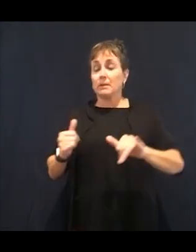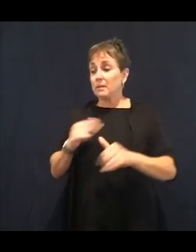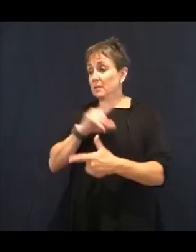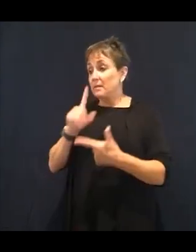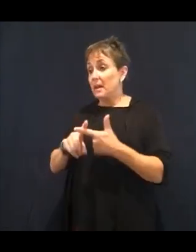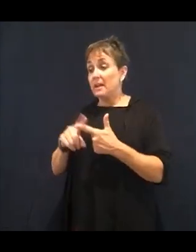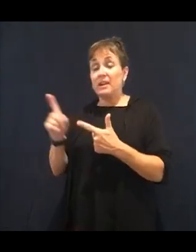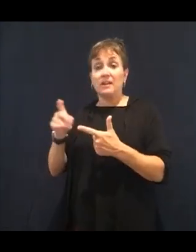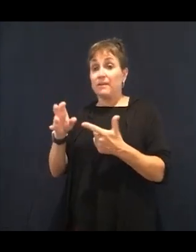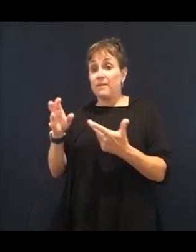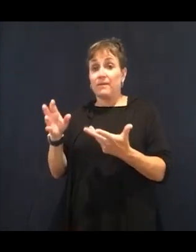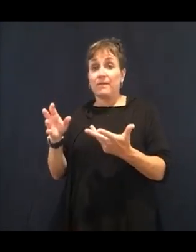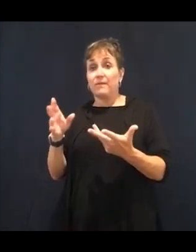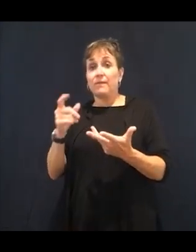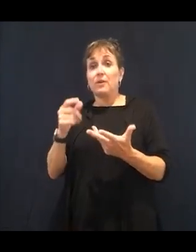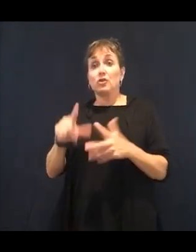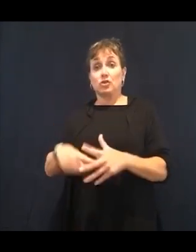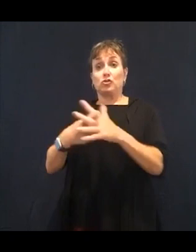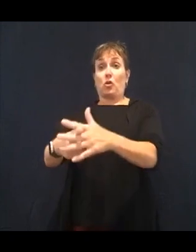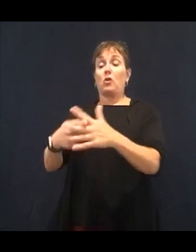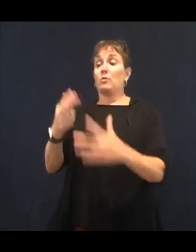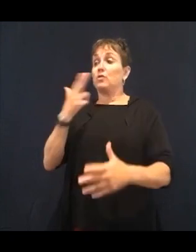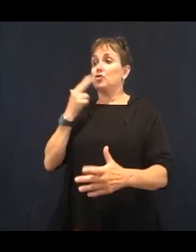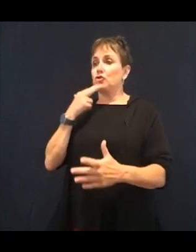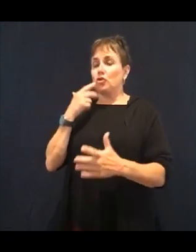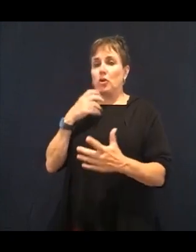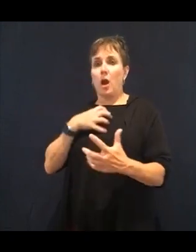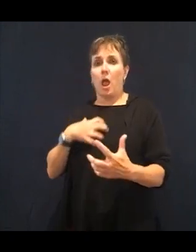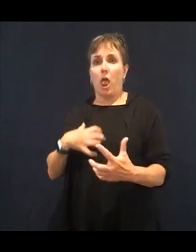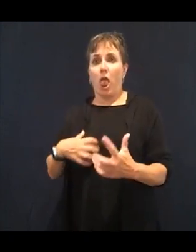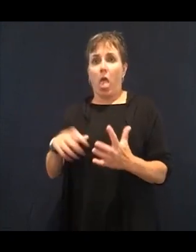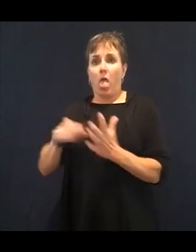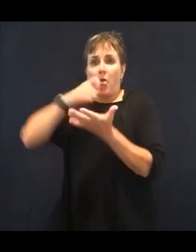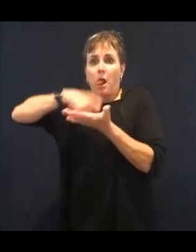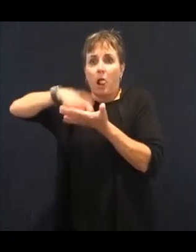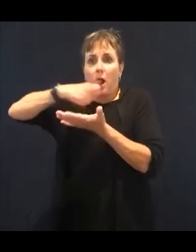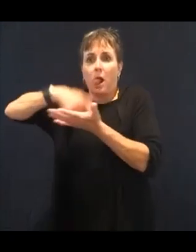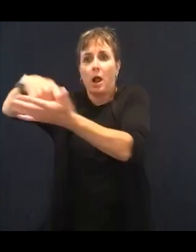late chocolate chip cookie, right? These are all the things that happen.